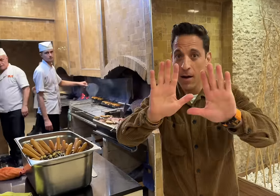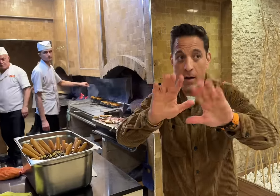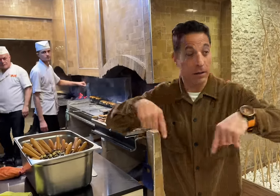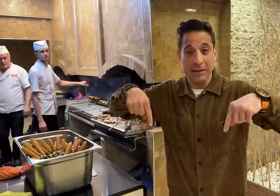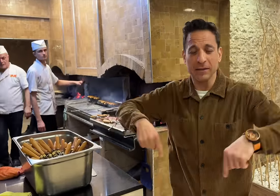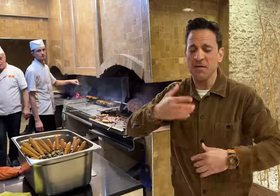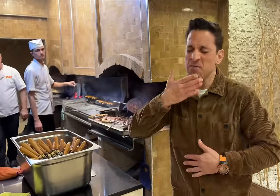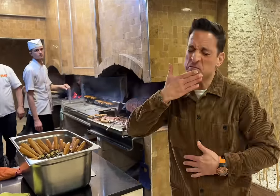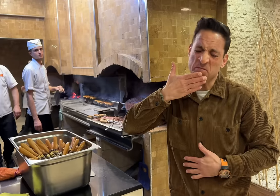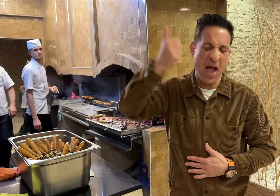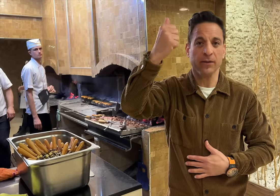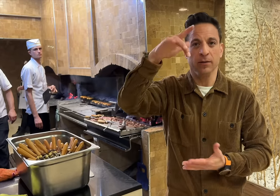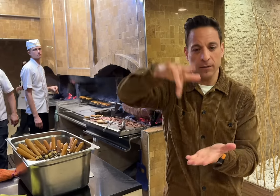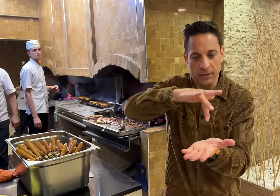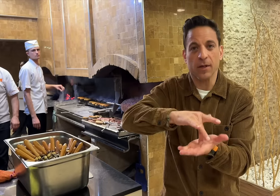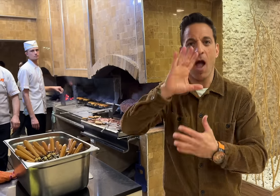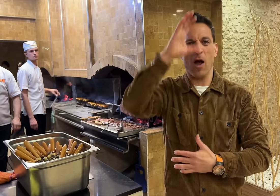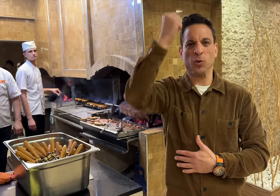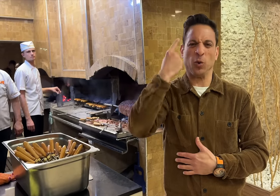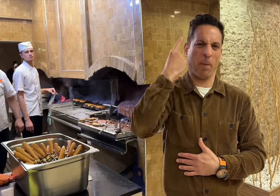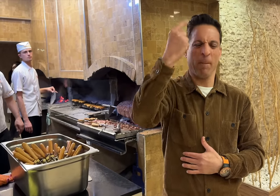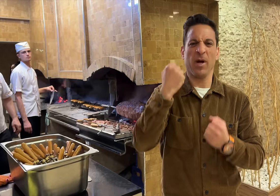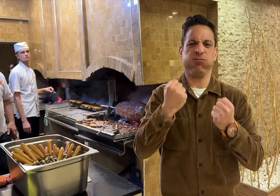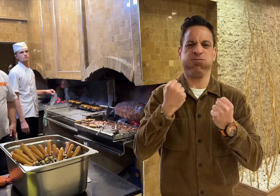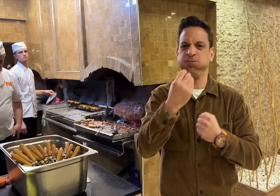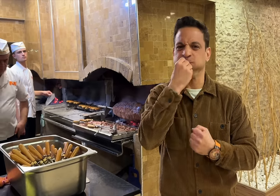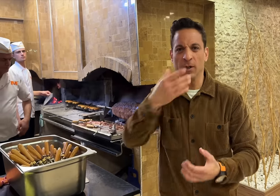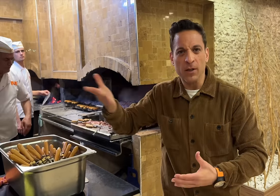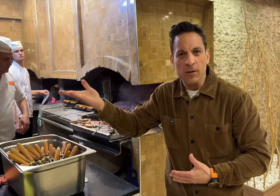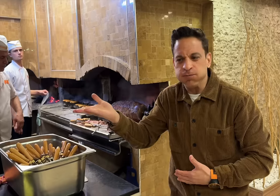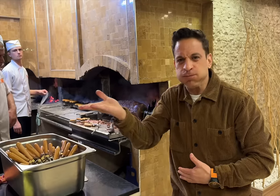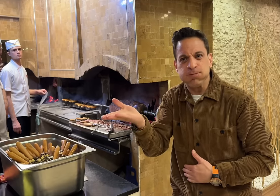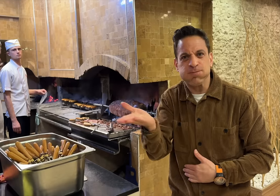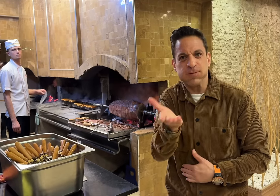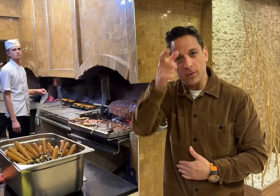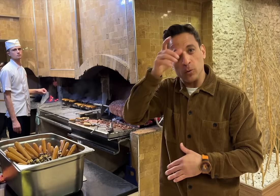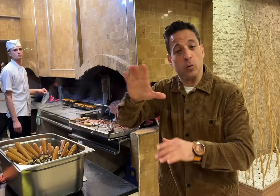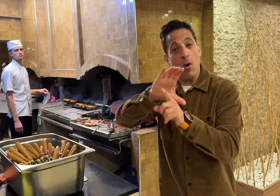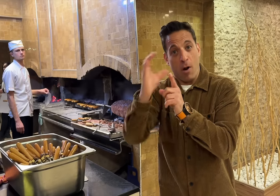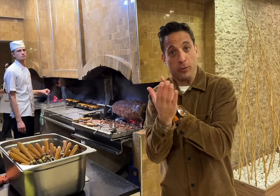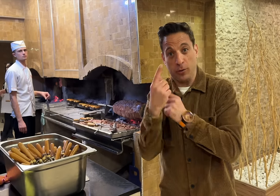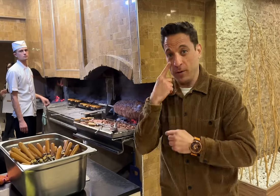is one of the best ones. Cağ kebabı is a popular in Türkiye.